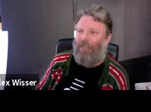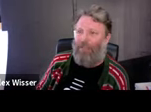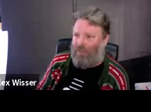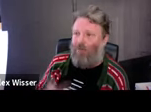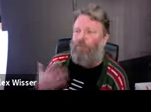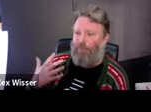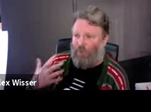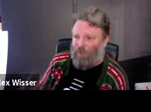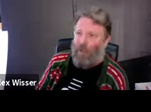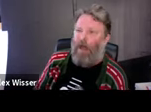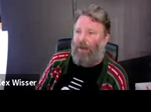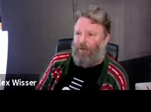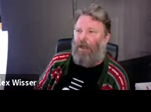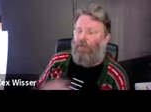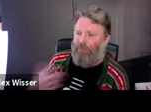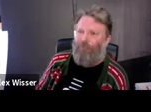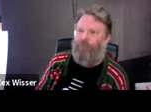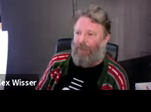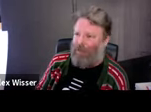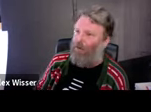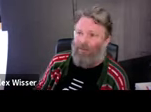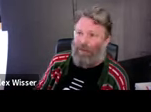it, you have to get to know the people and they're not going to give